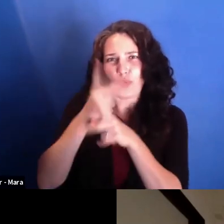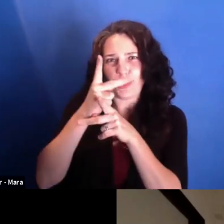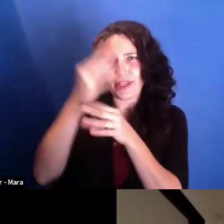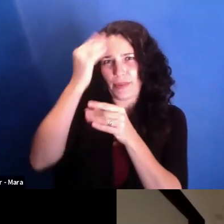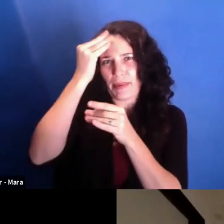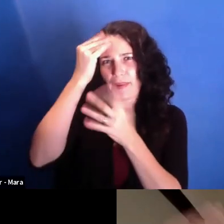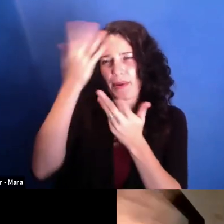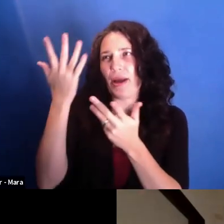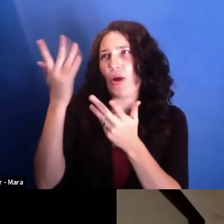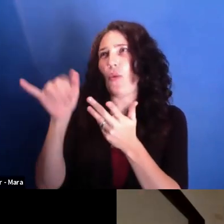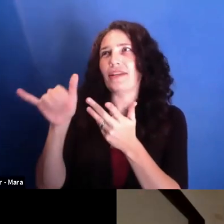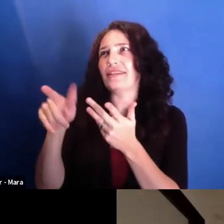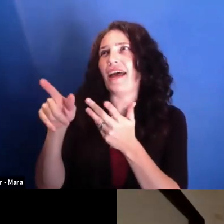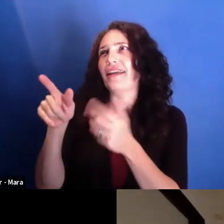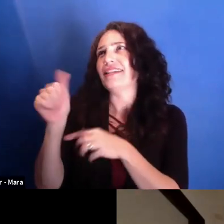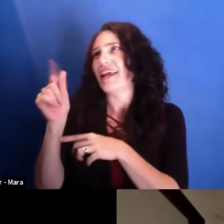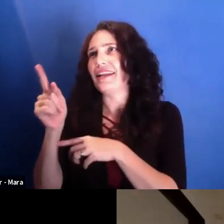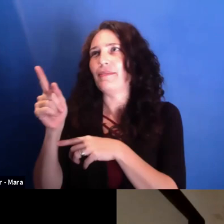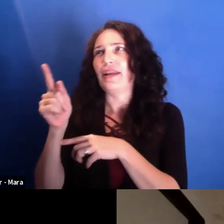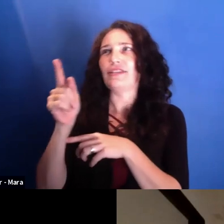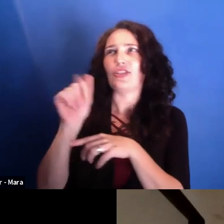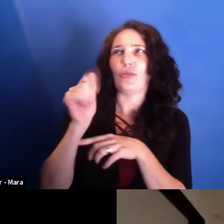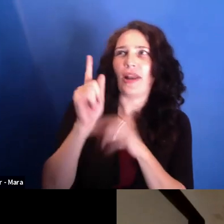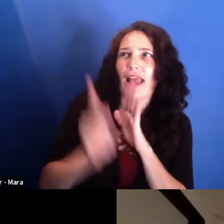What's the dramaturgy the 10 hours that I worked today?